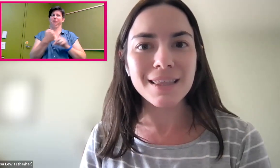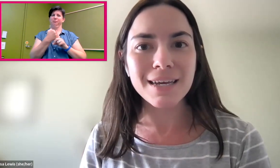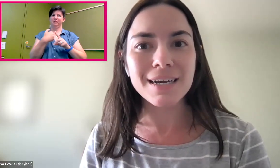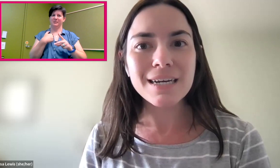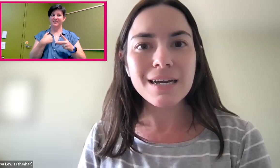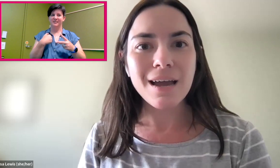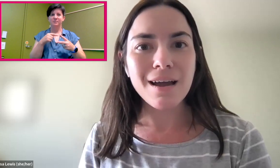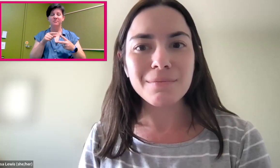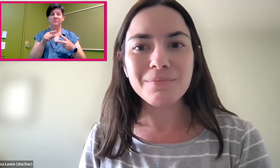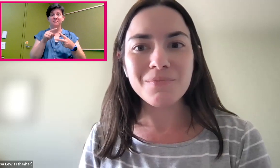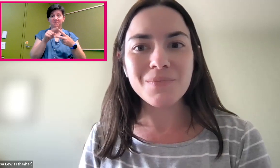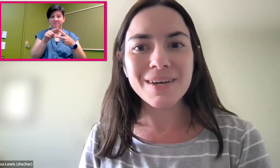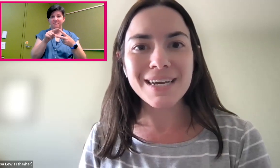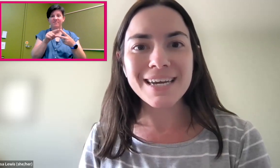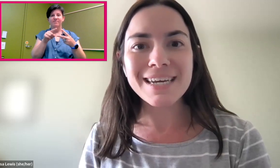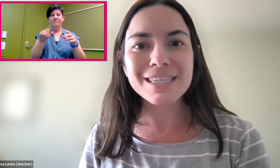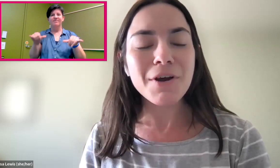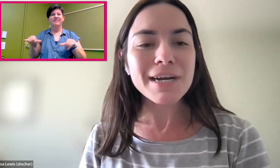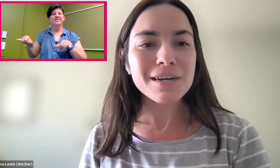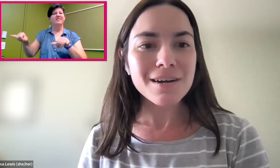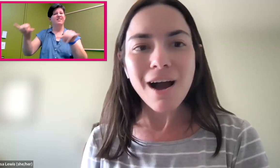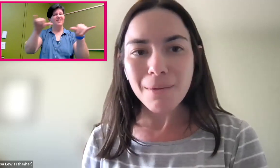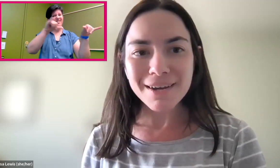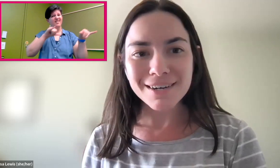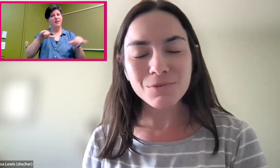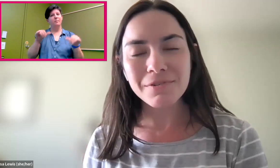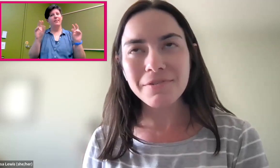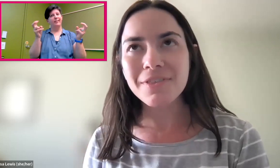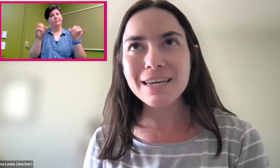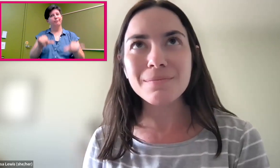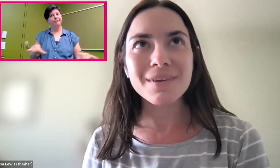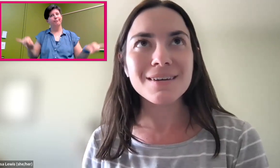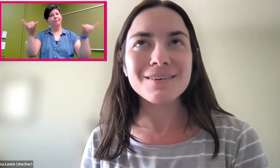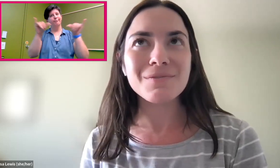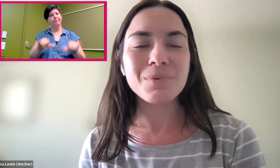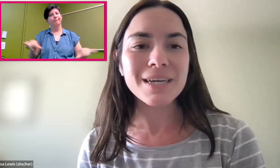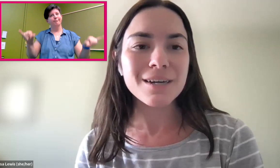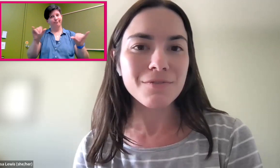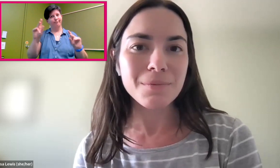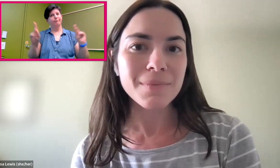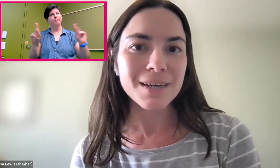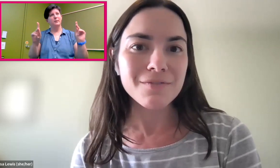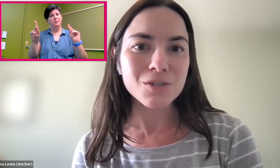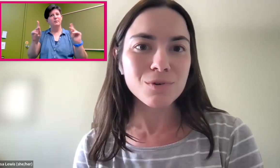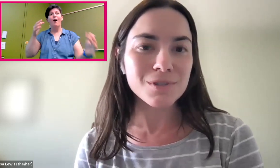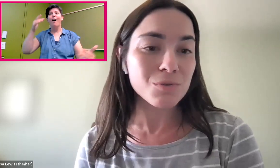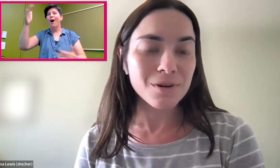I think it's a very common sort of theme that we hear from individuals who